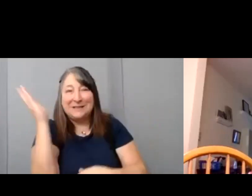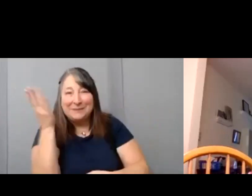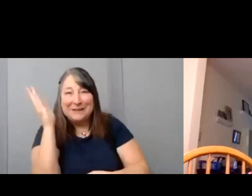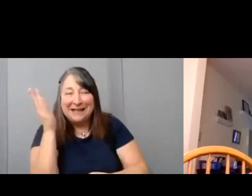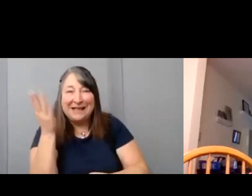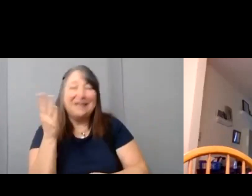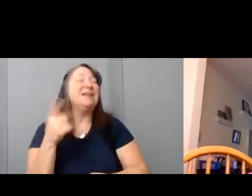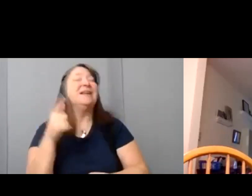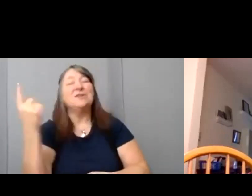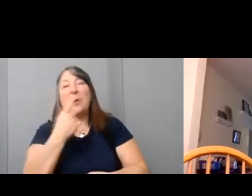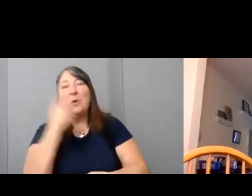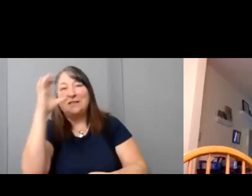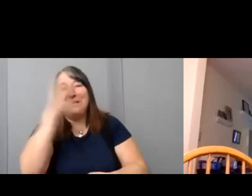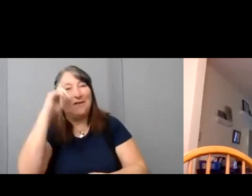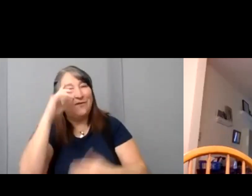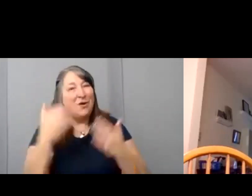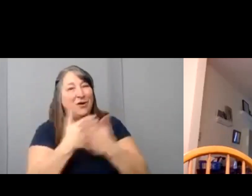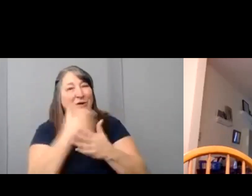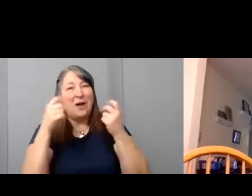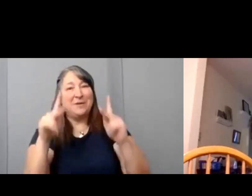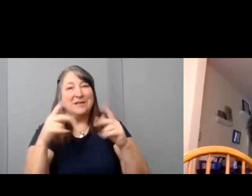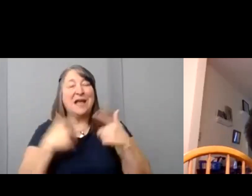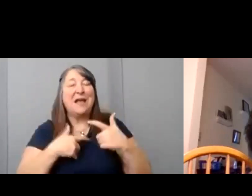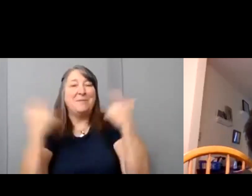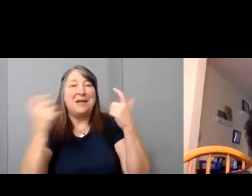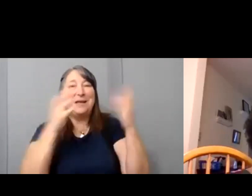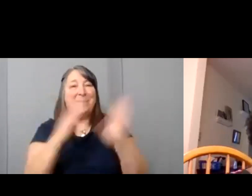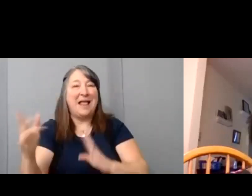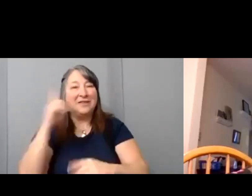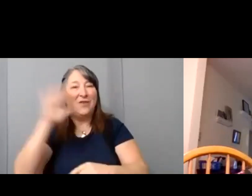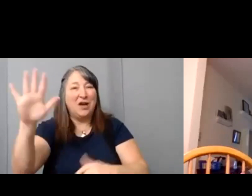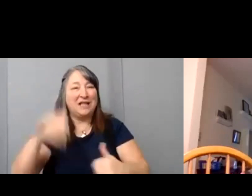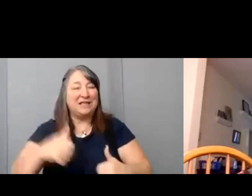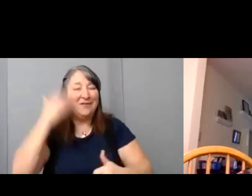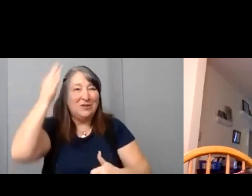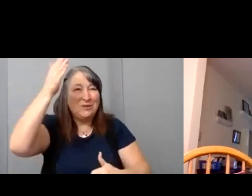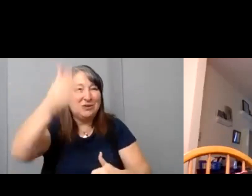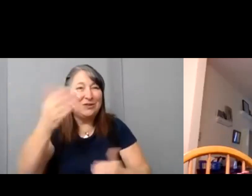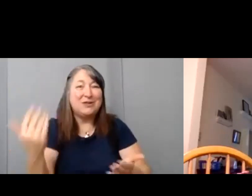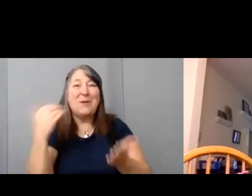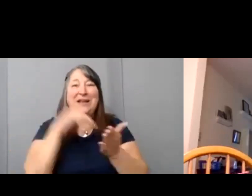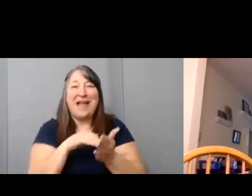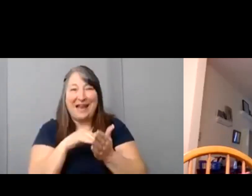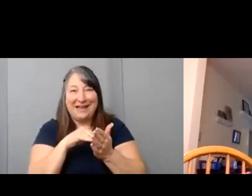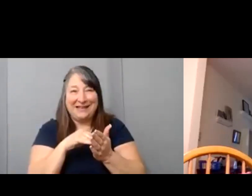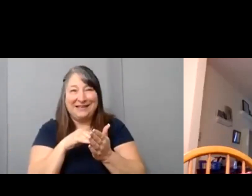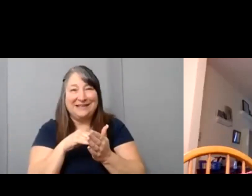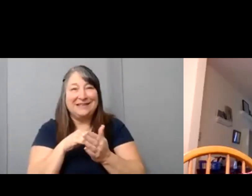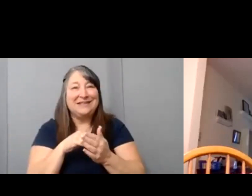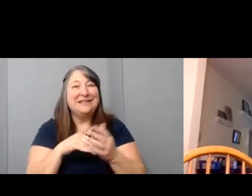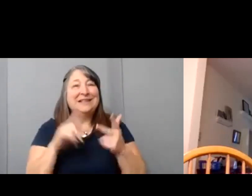and has big plans for the future. So again, his film is Autism Ability